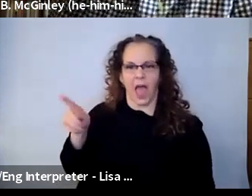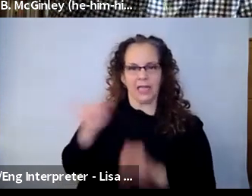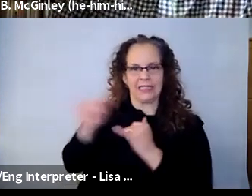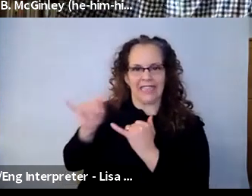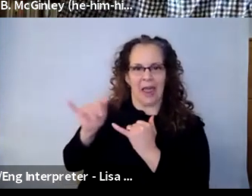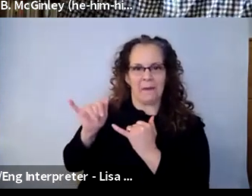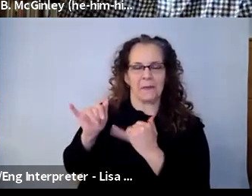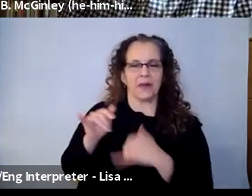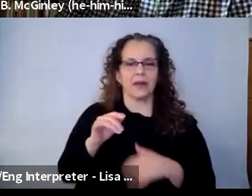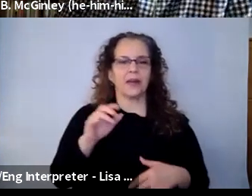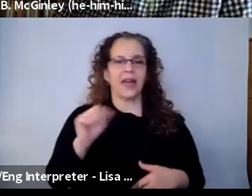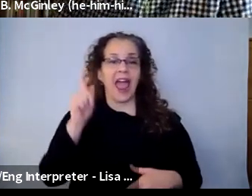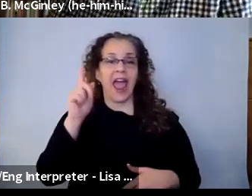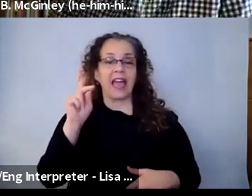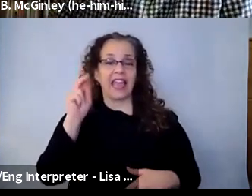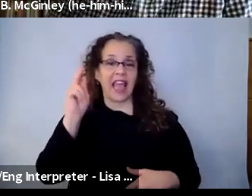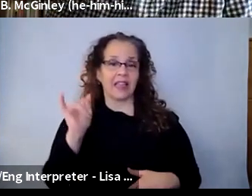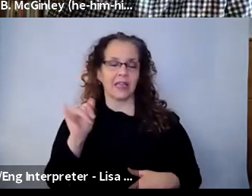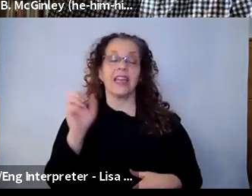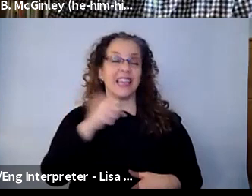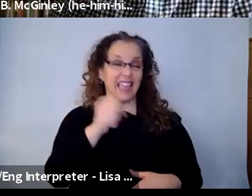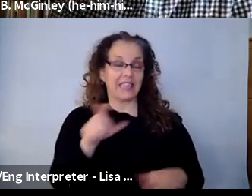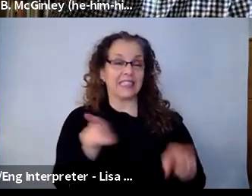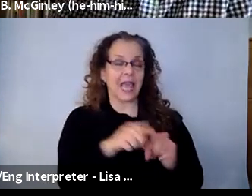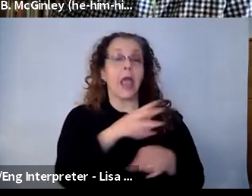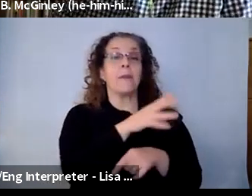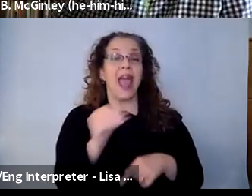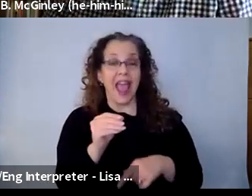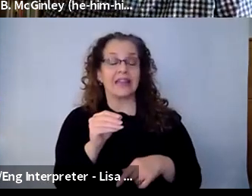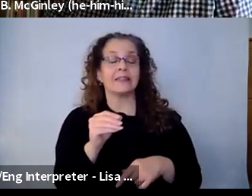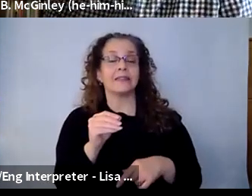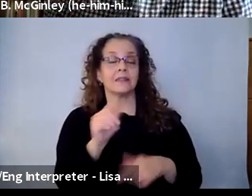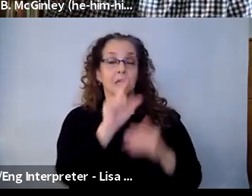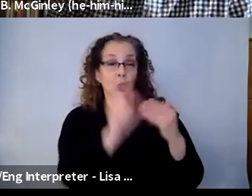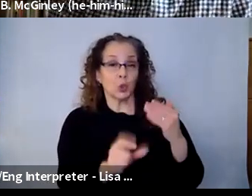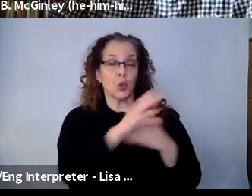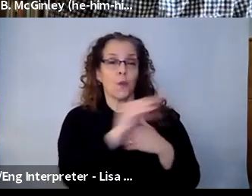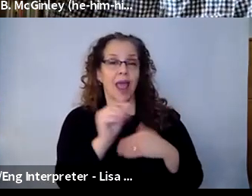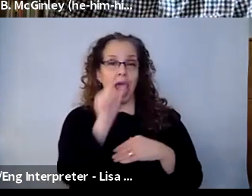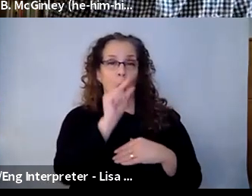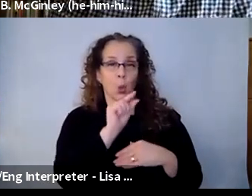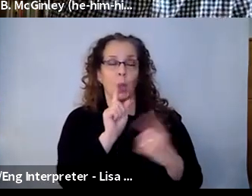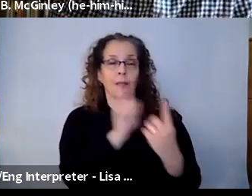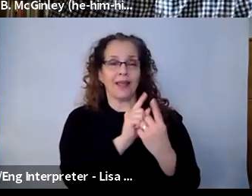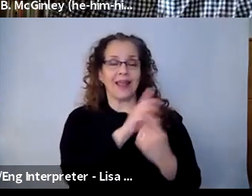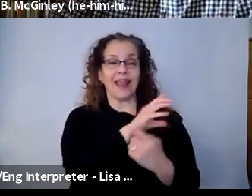Kelly Donovan: Yes, same. Zoom and Google Meets are big. I would add in Padlet. That's been a big one of, you know, sharing